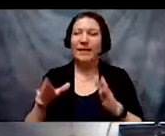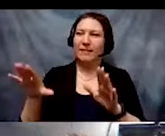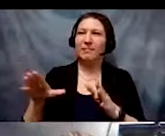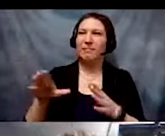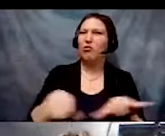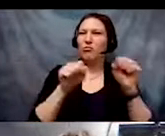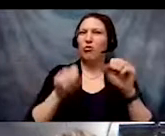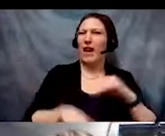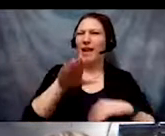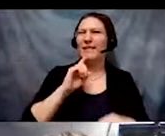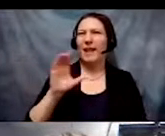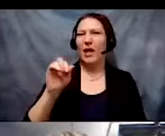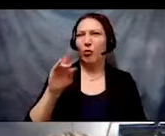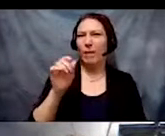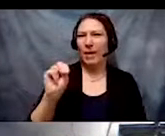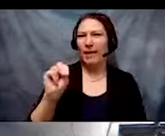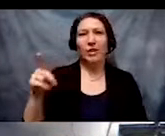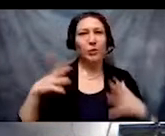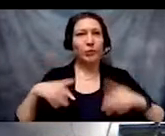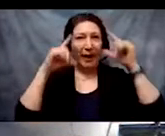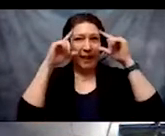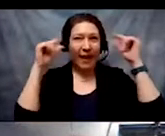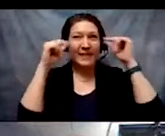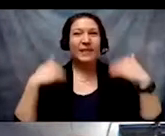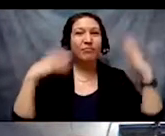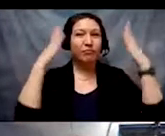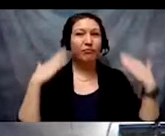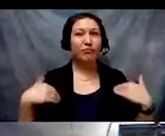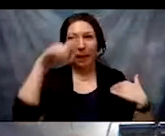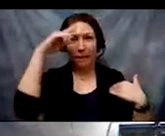She has on glasses and has long, black hair.